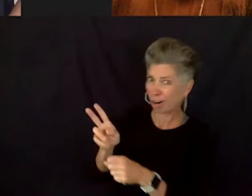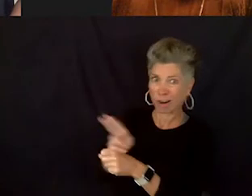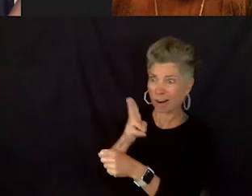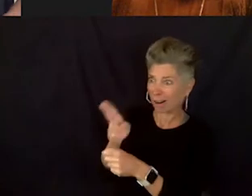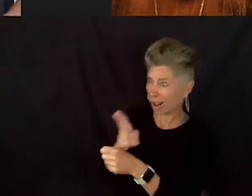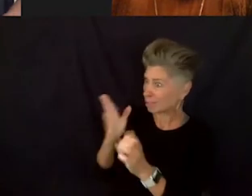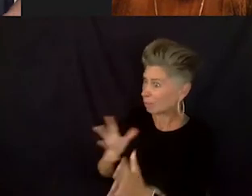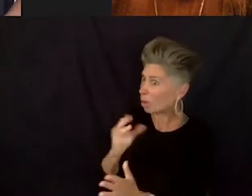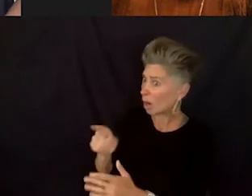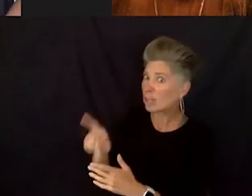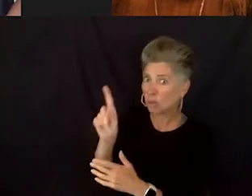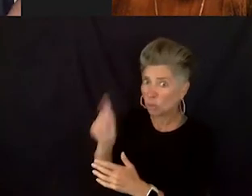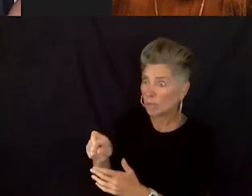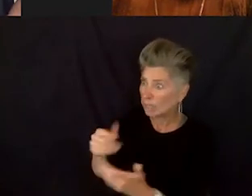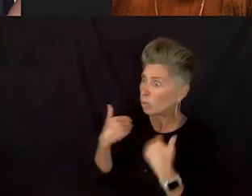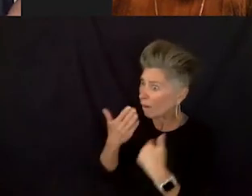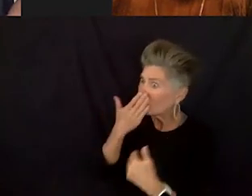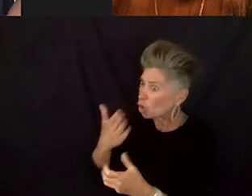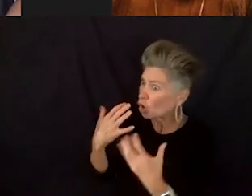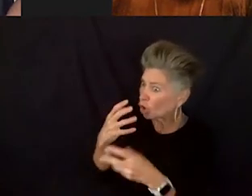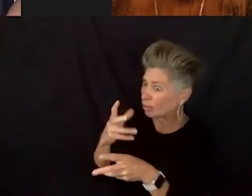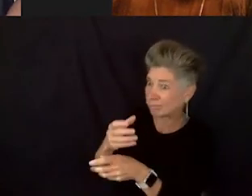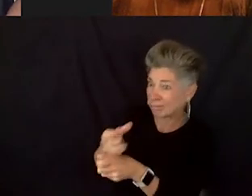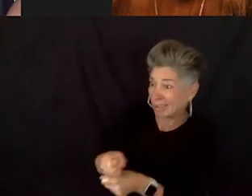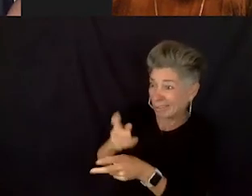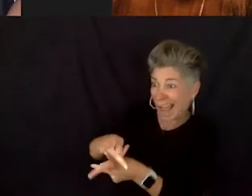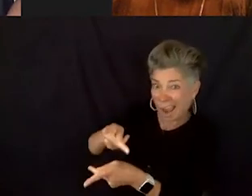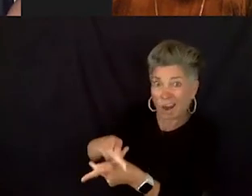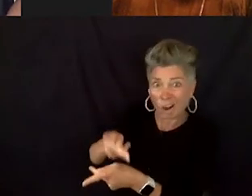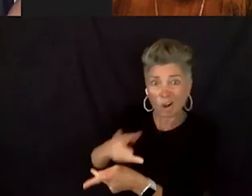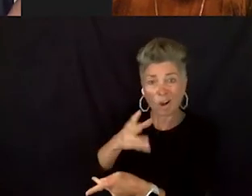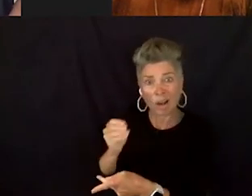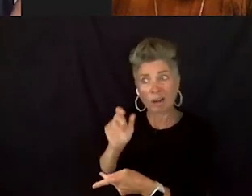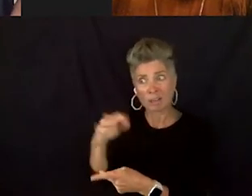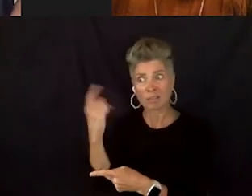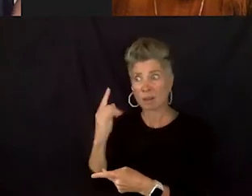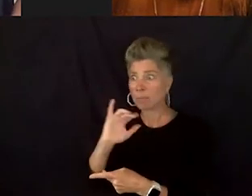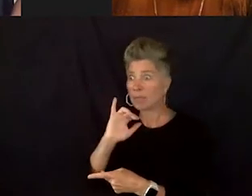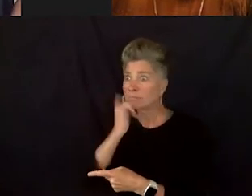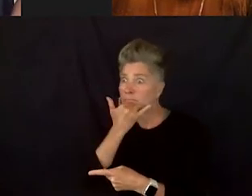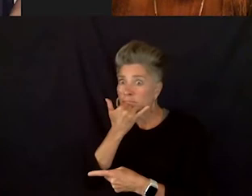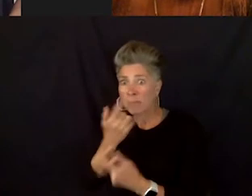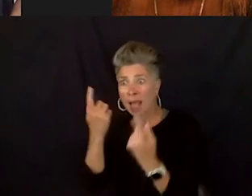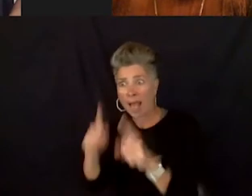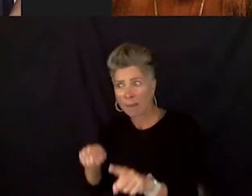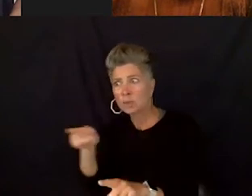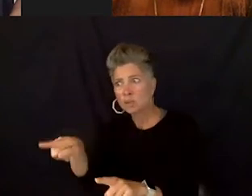then you need to report that. Things need to happen, people need to change and you have the power to do that